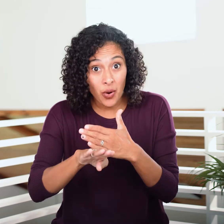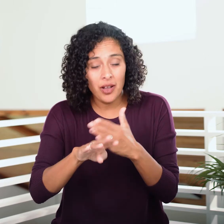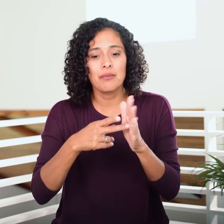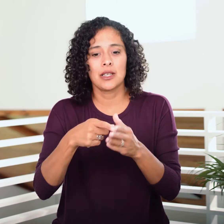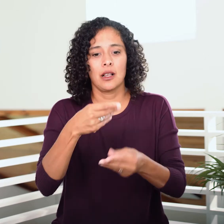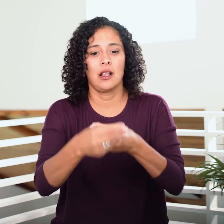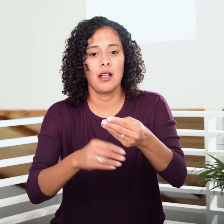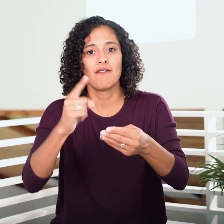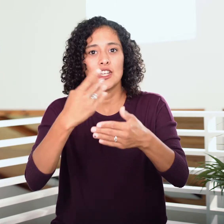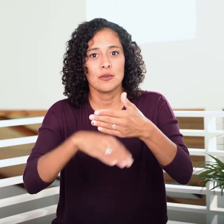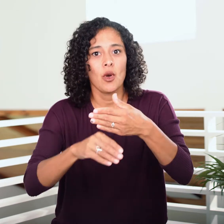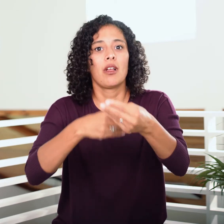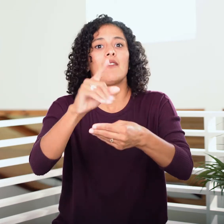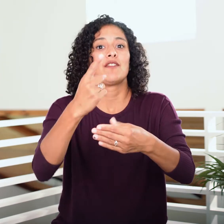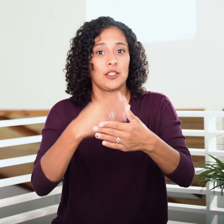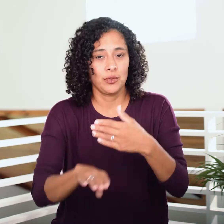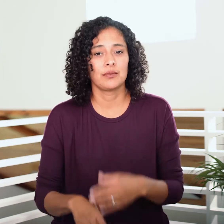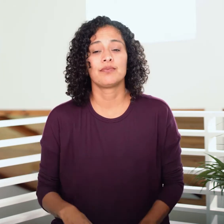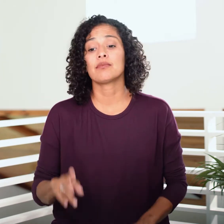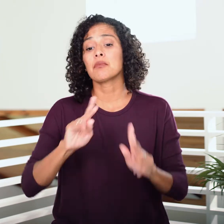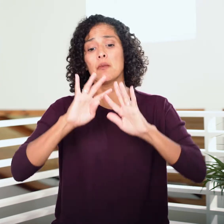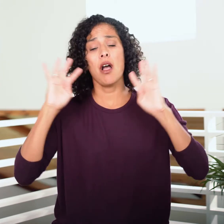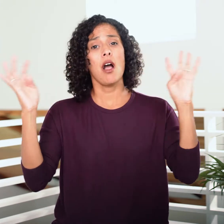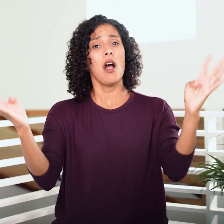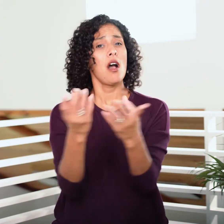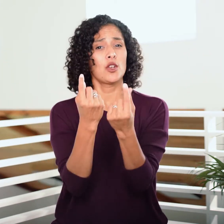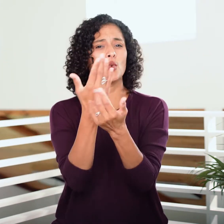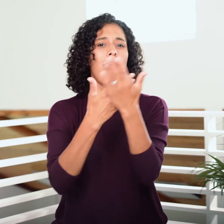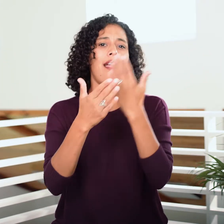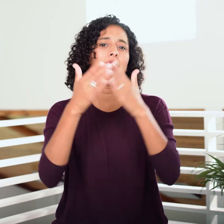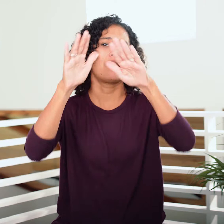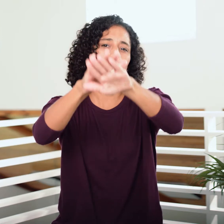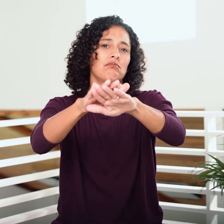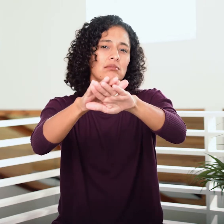so they’re the firstborn of the firstborn. The people put their hands on them,